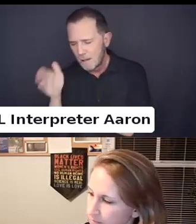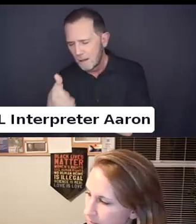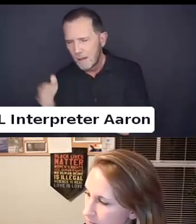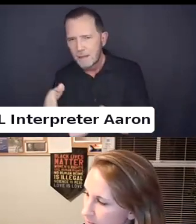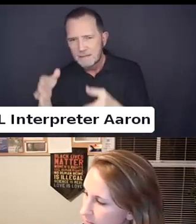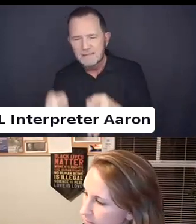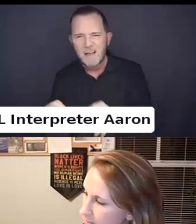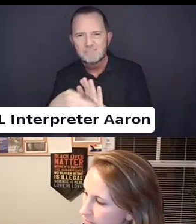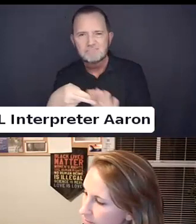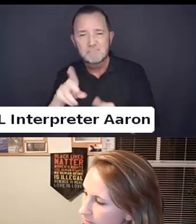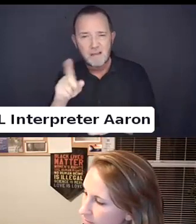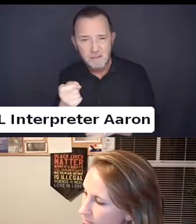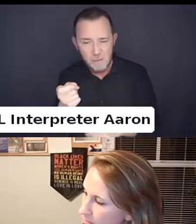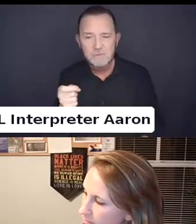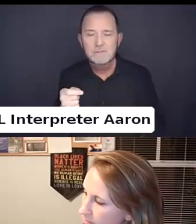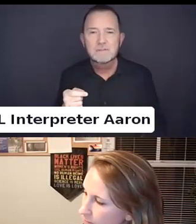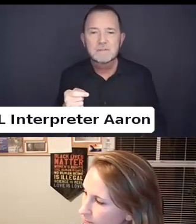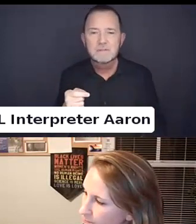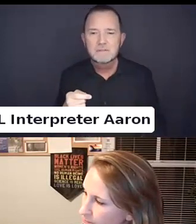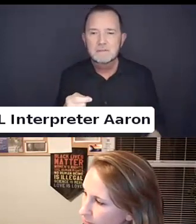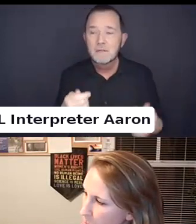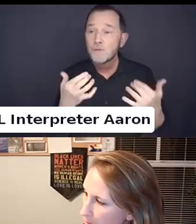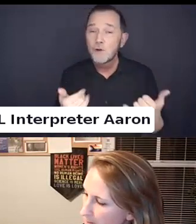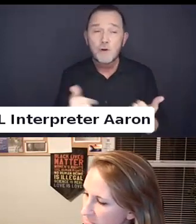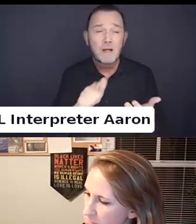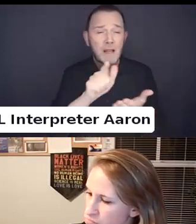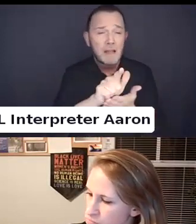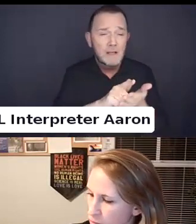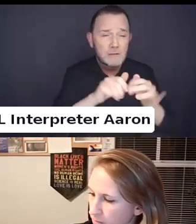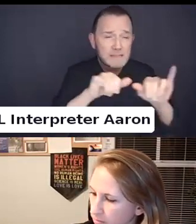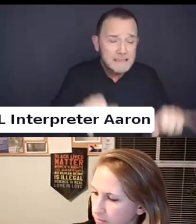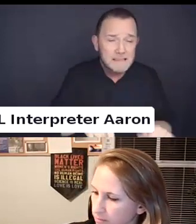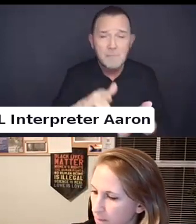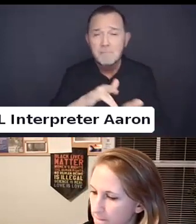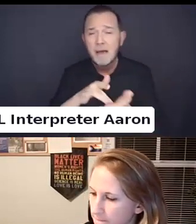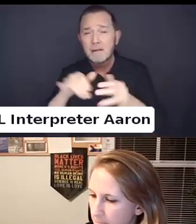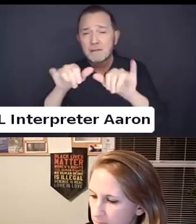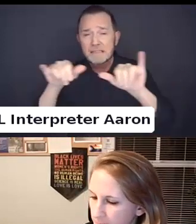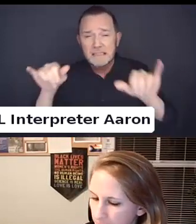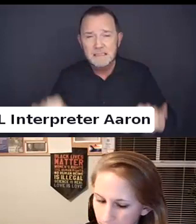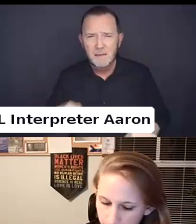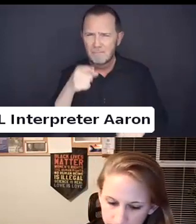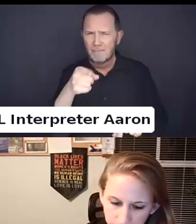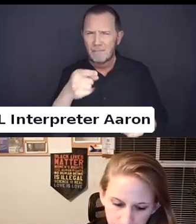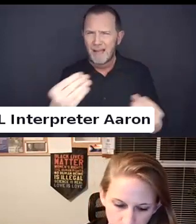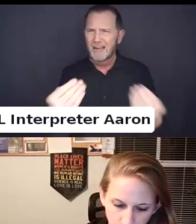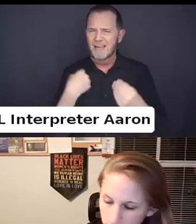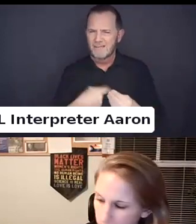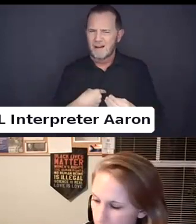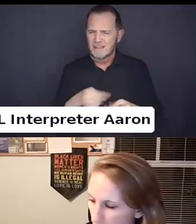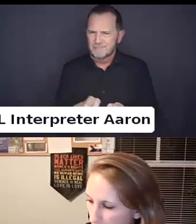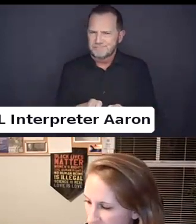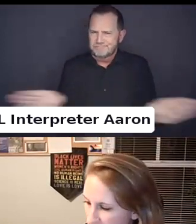How do our current legal and medical frameworks contribute and continue this division?